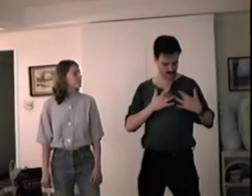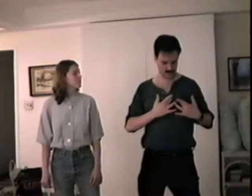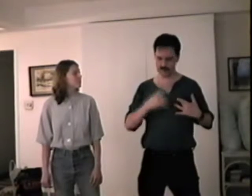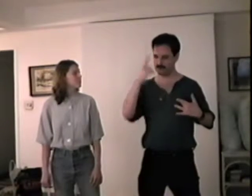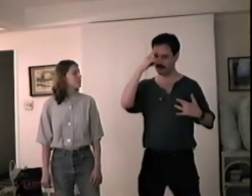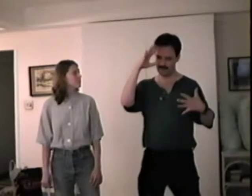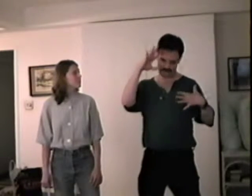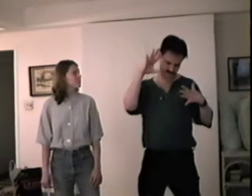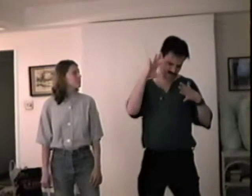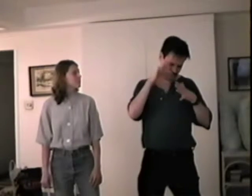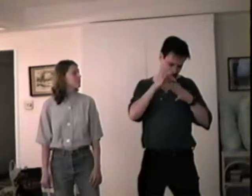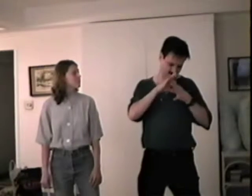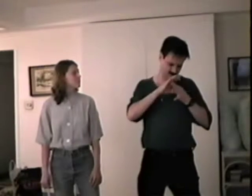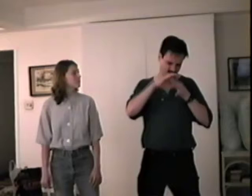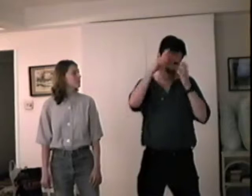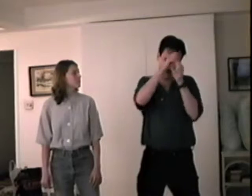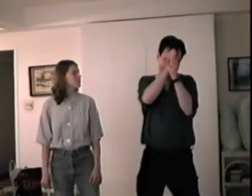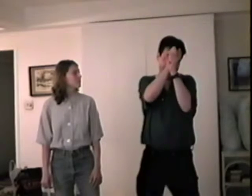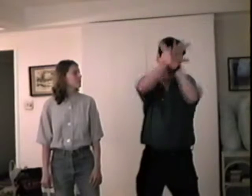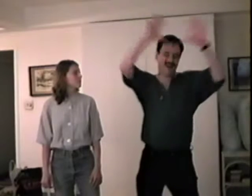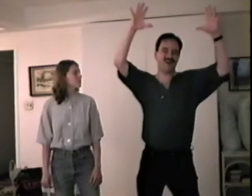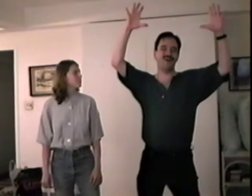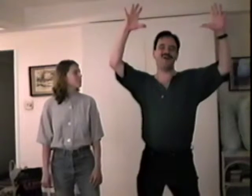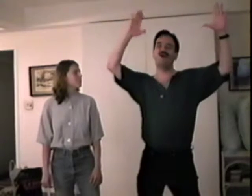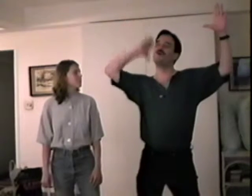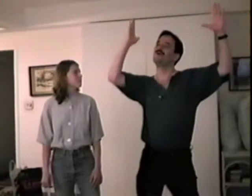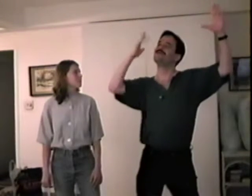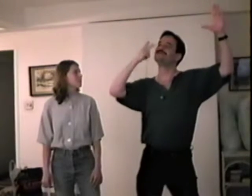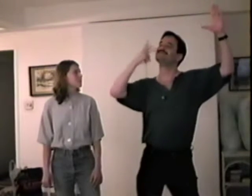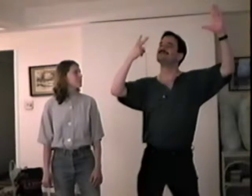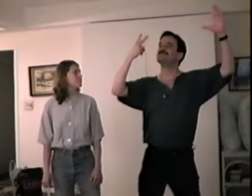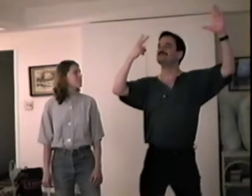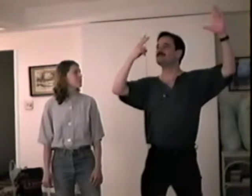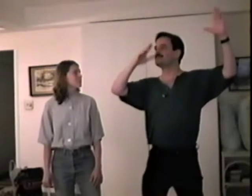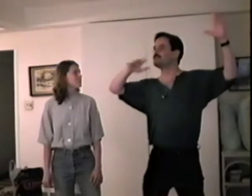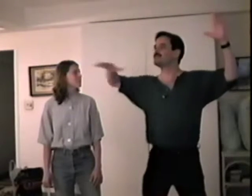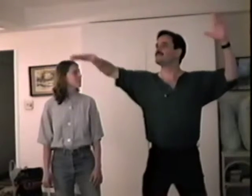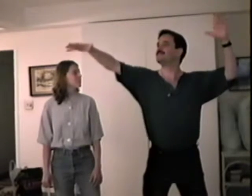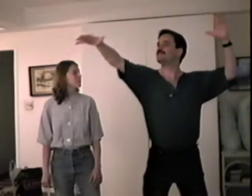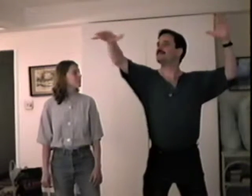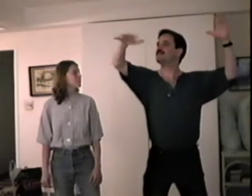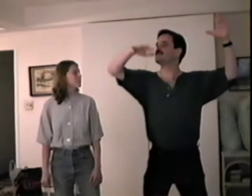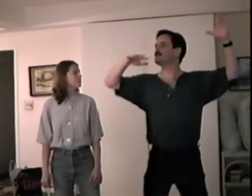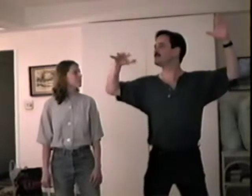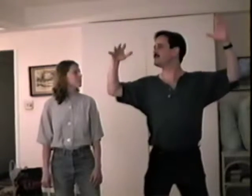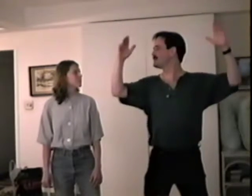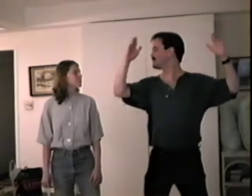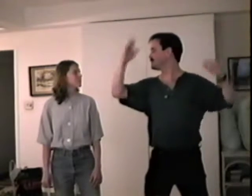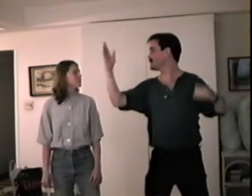Just keep an open mind, And then suddenly you'll find